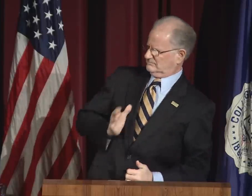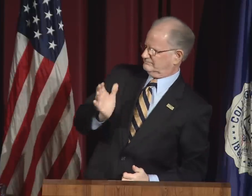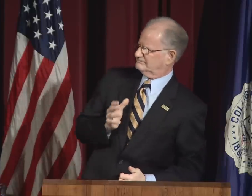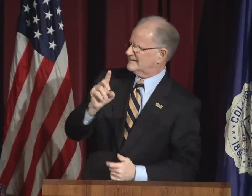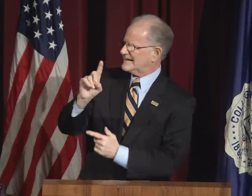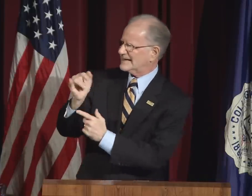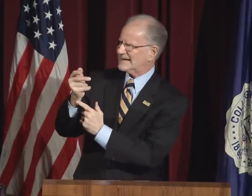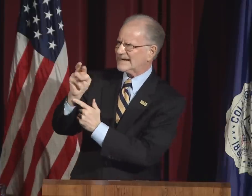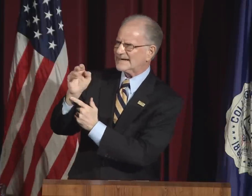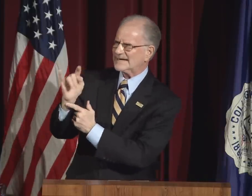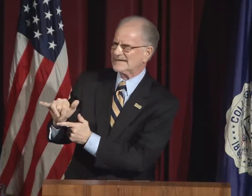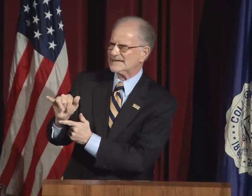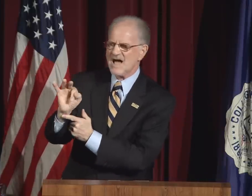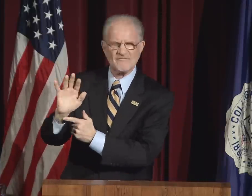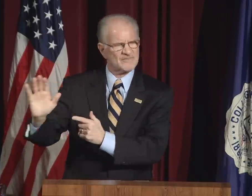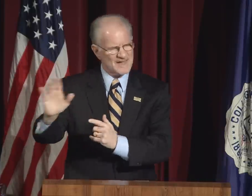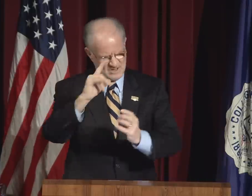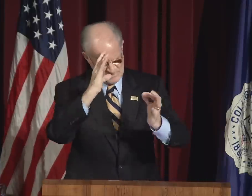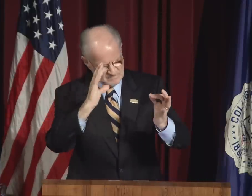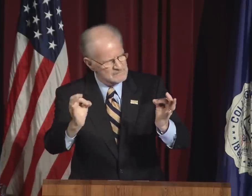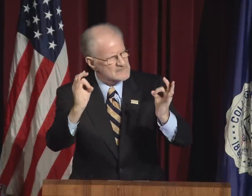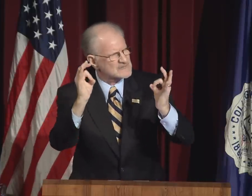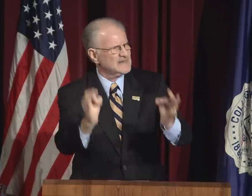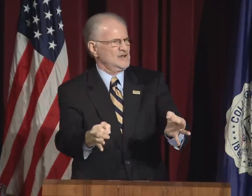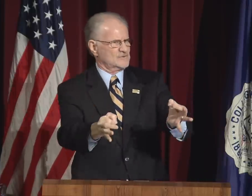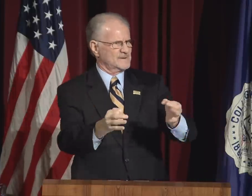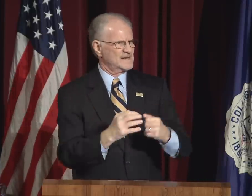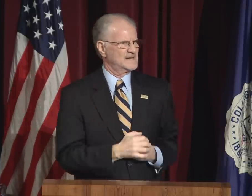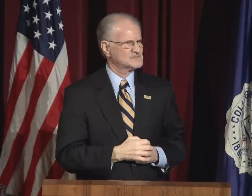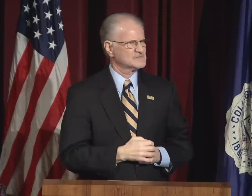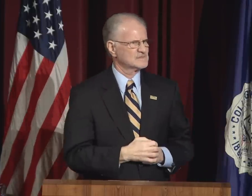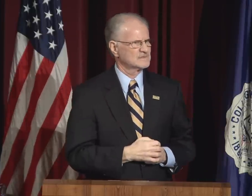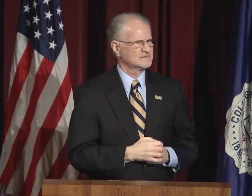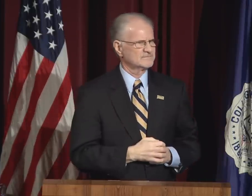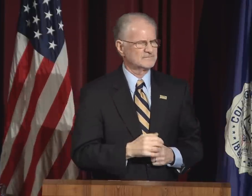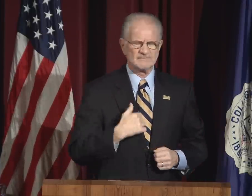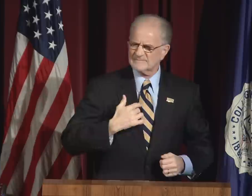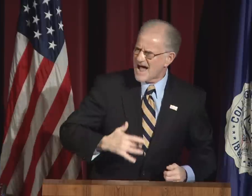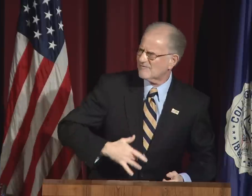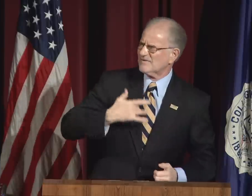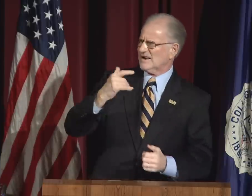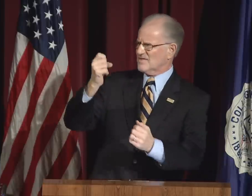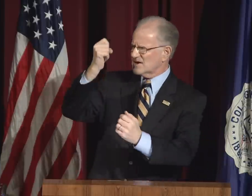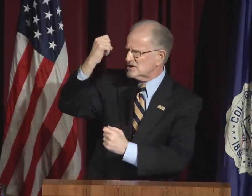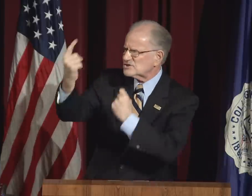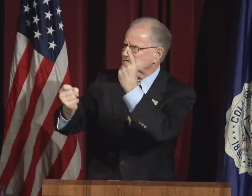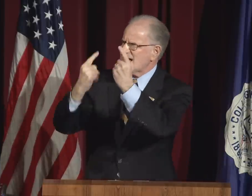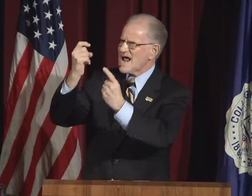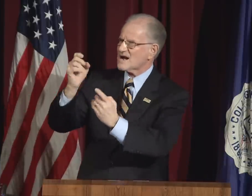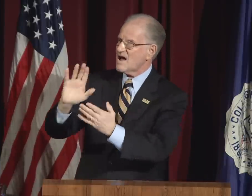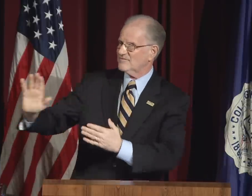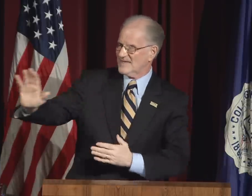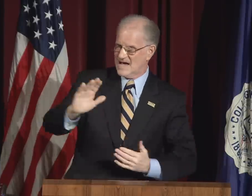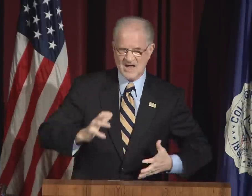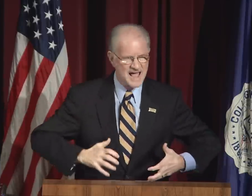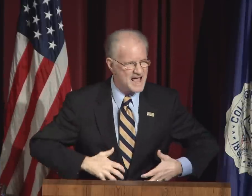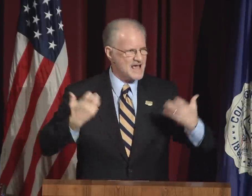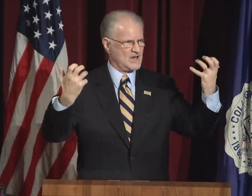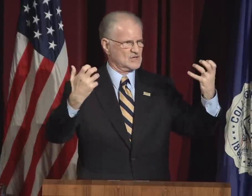I feel the dignity of their determination.